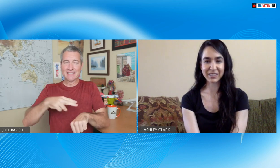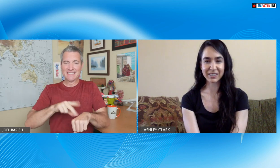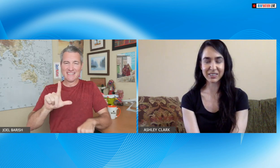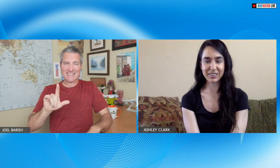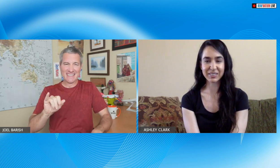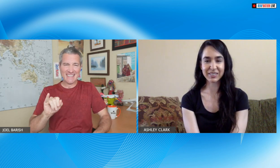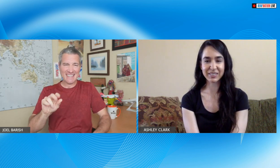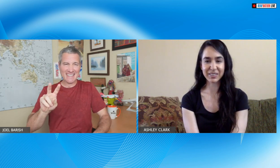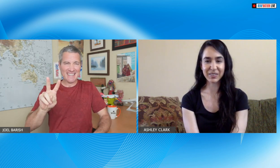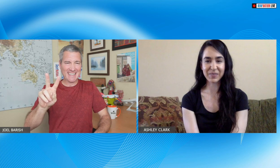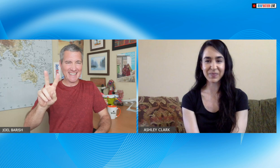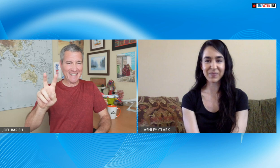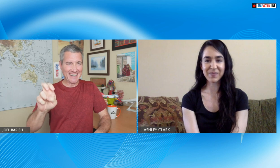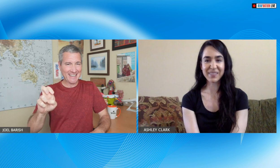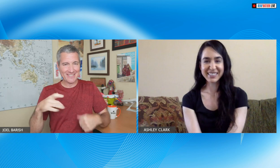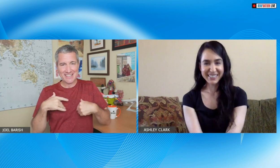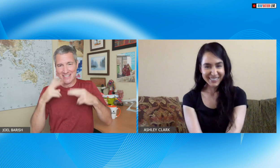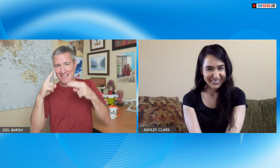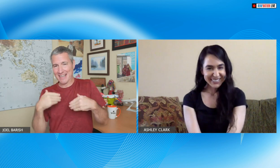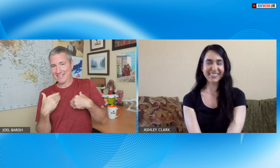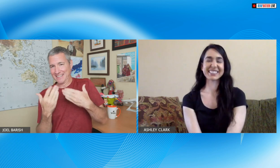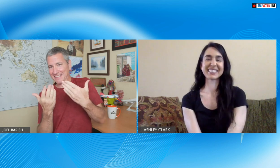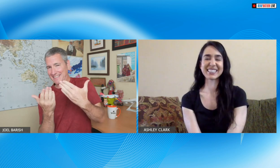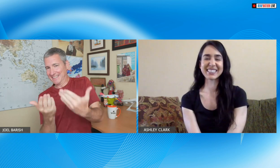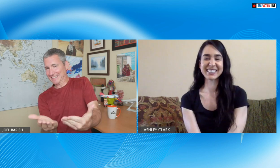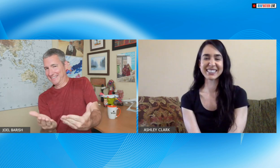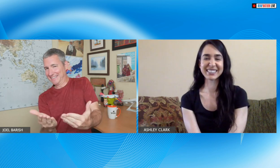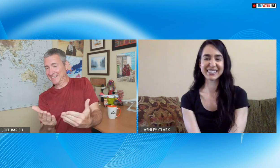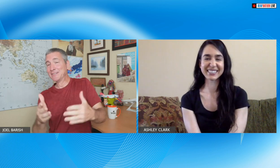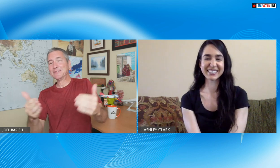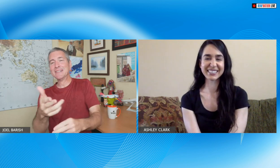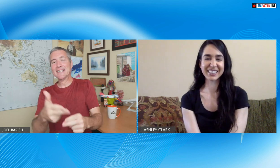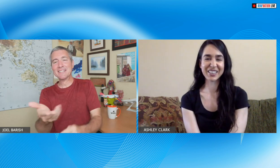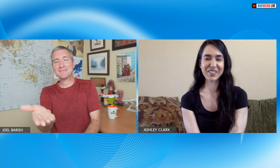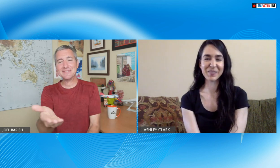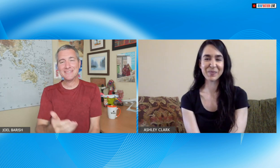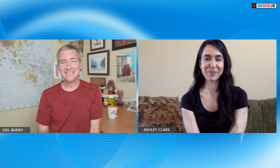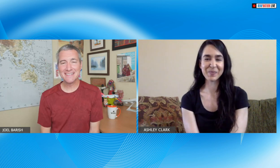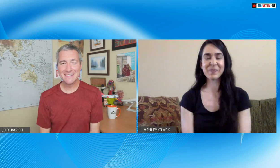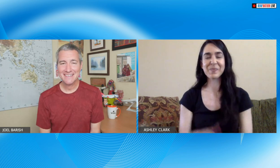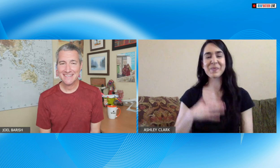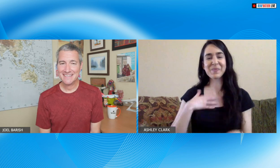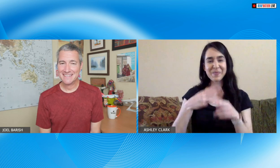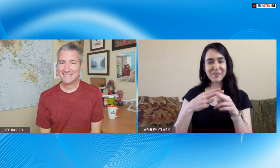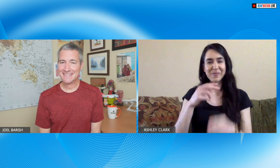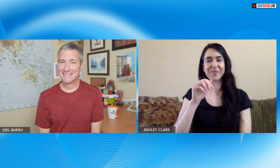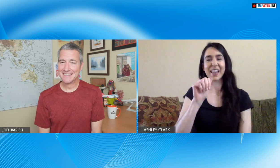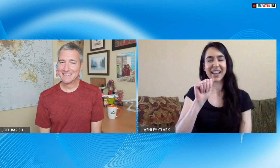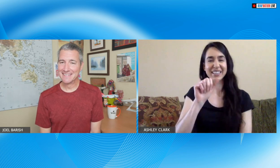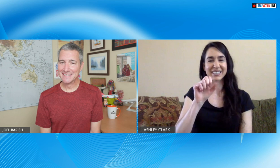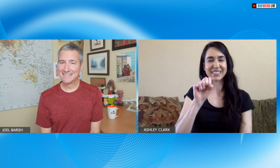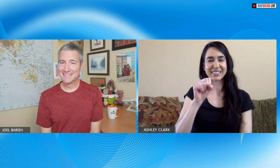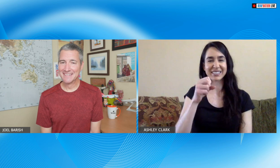Joel with DeafNation LIVE. I am so honored today to have you here.